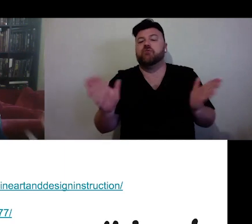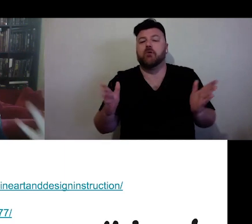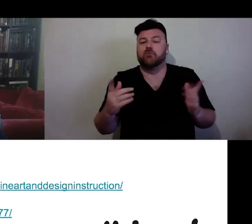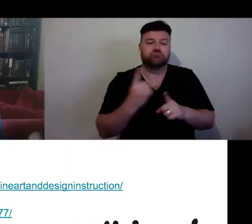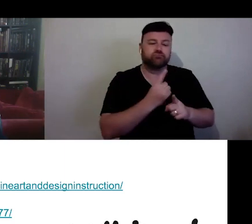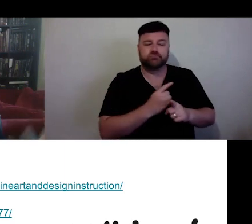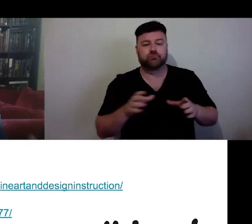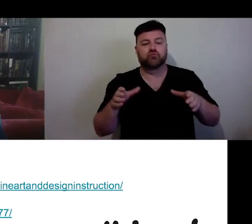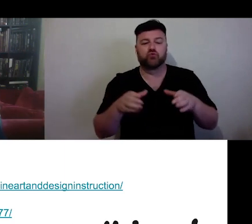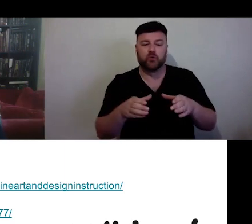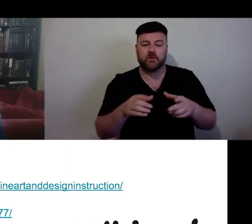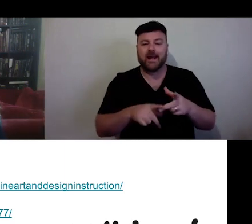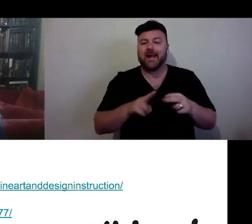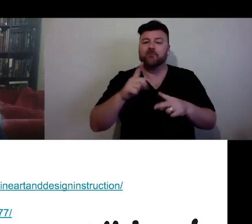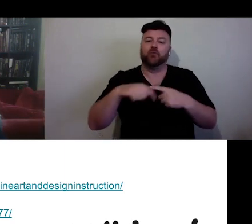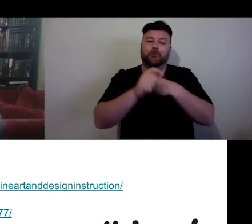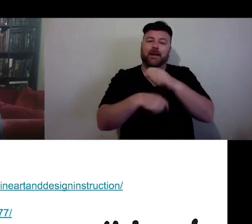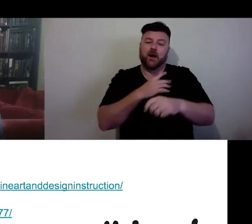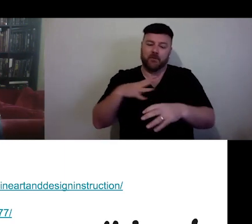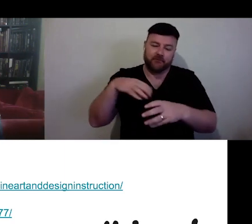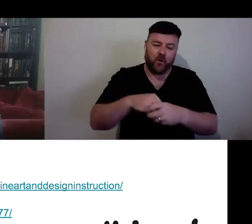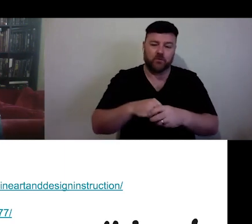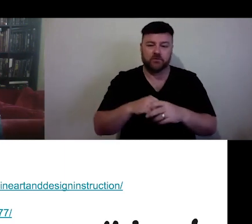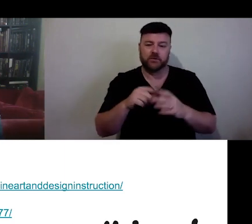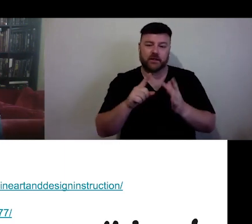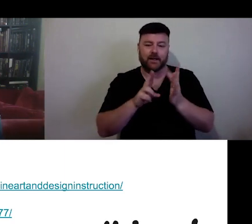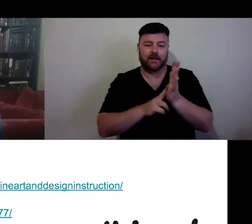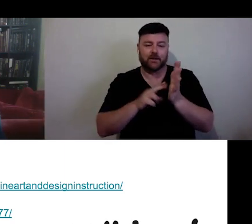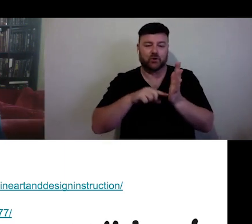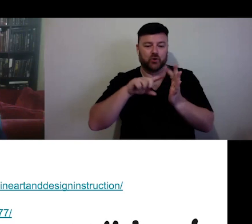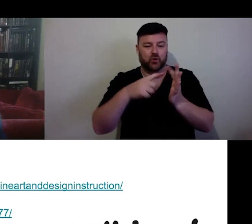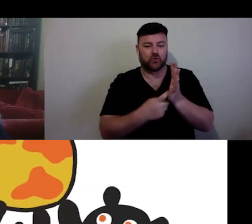the immersive and interactive space for the first time. So, I will